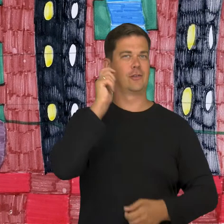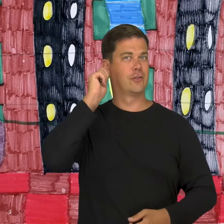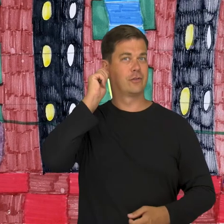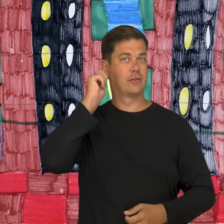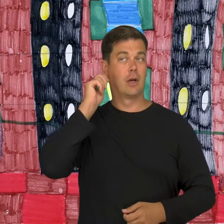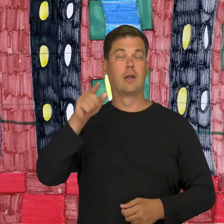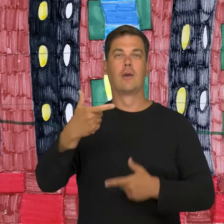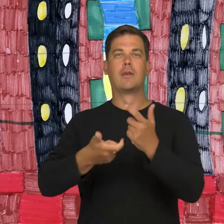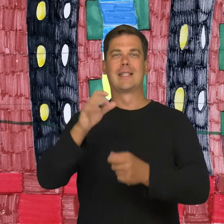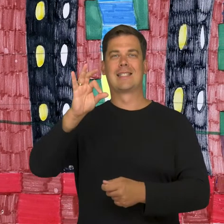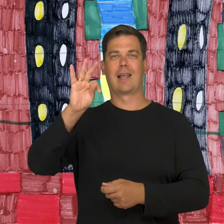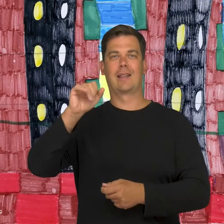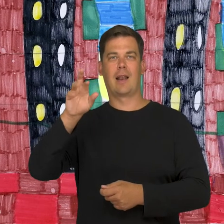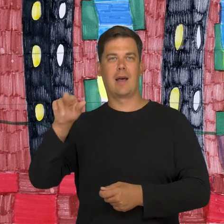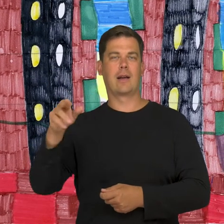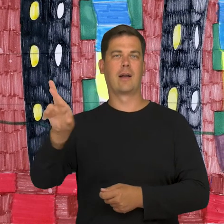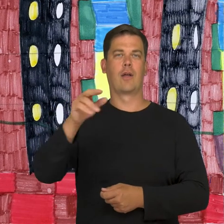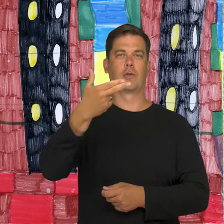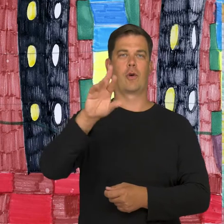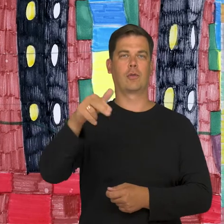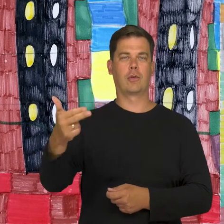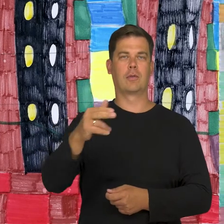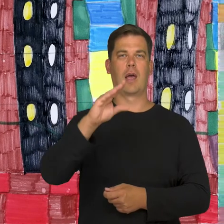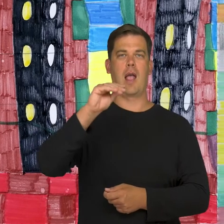Starring Ben Stiller, Robin Norton and Jenna Elfman.